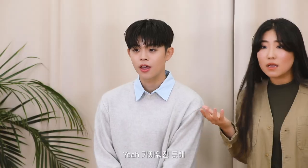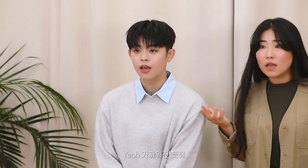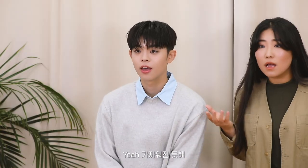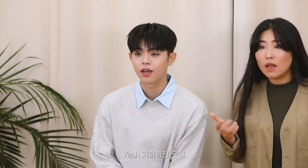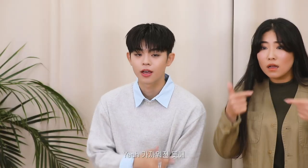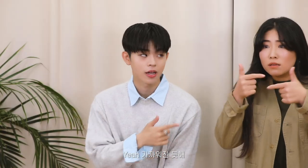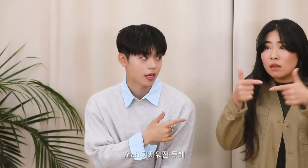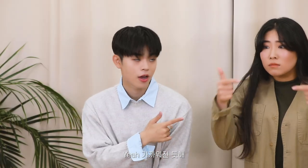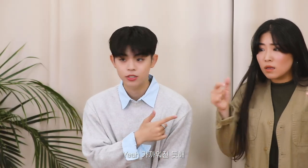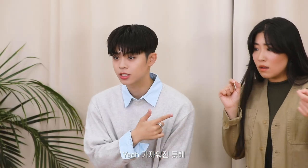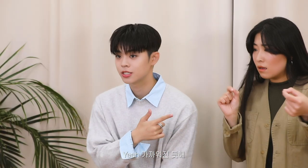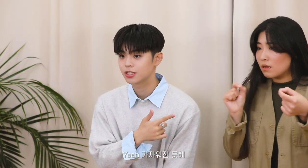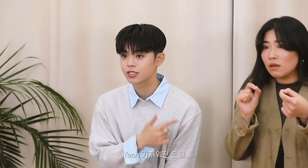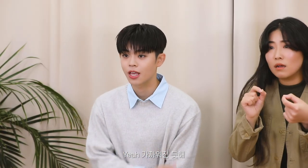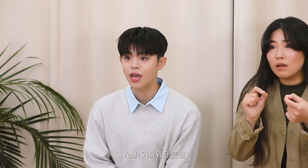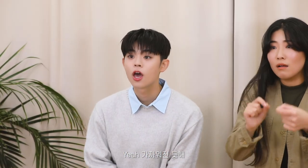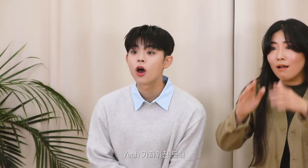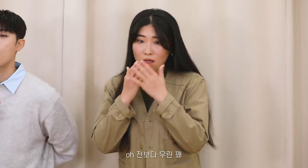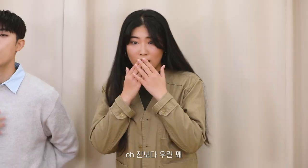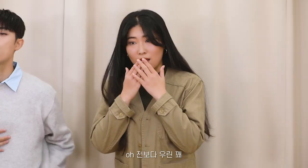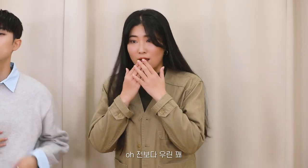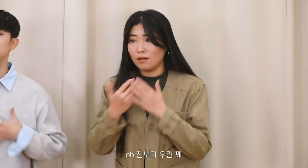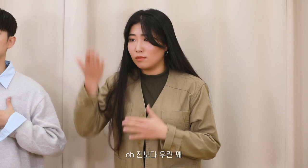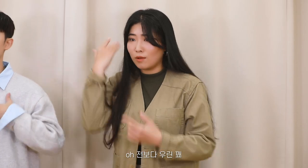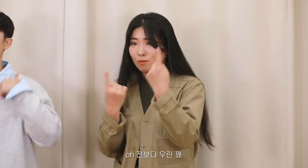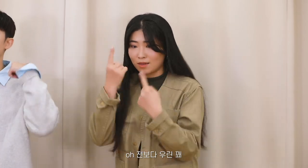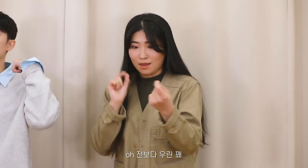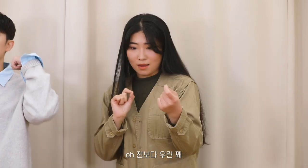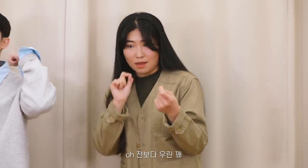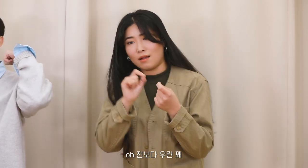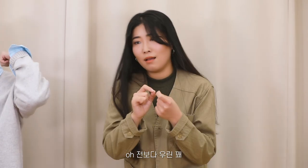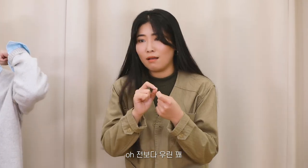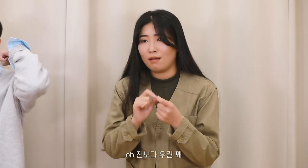Yeah it seems like oh we're getting a bit closer